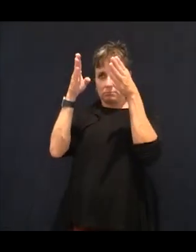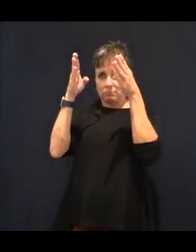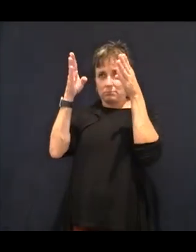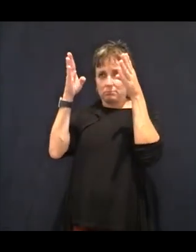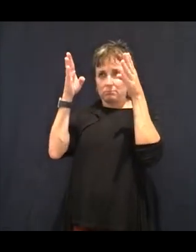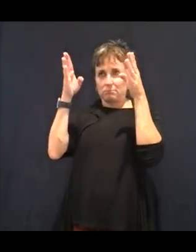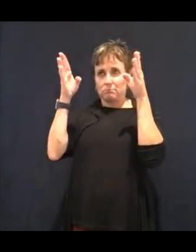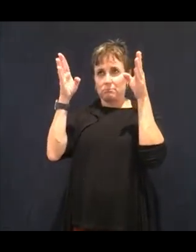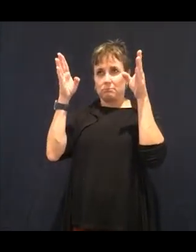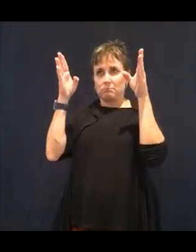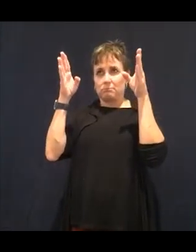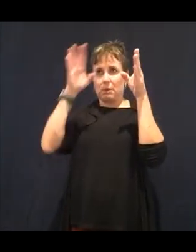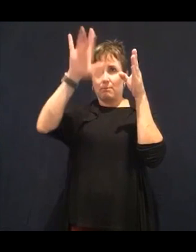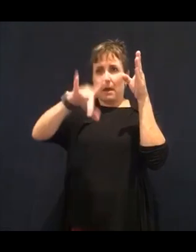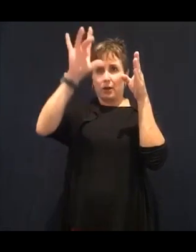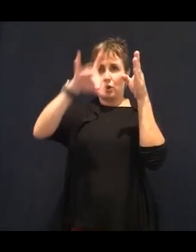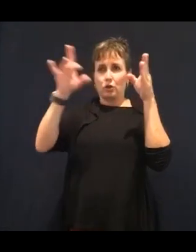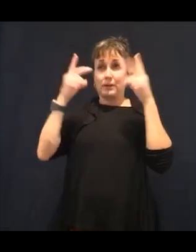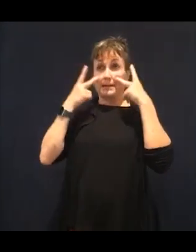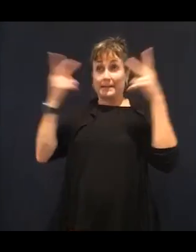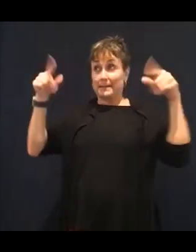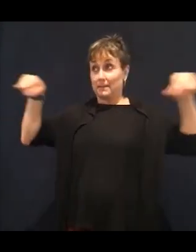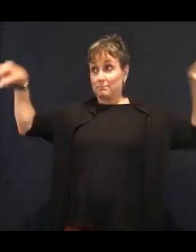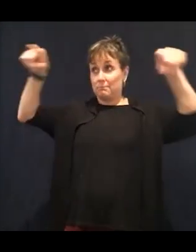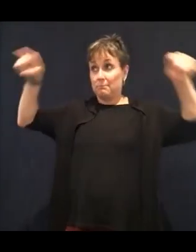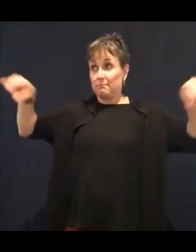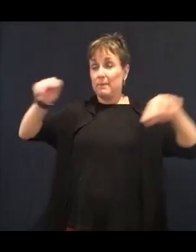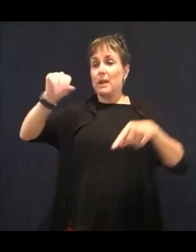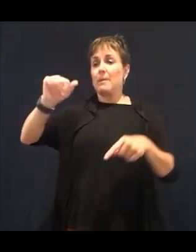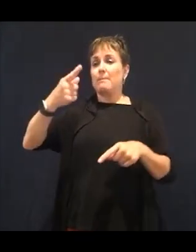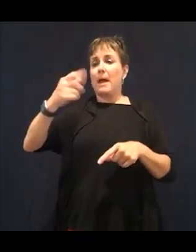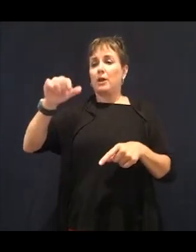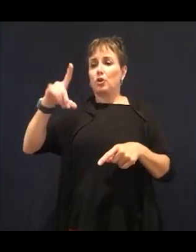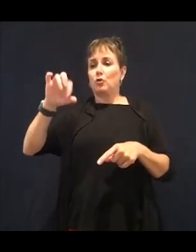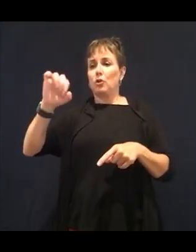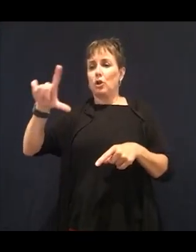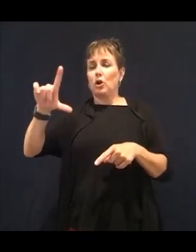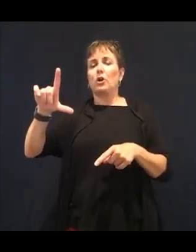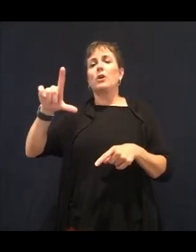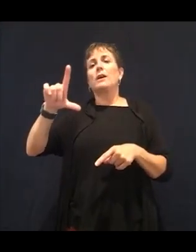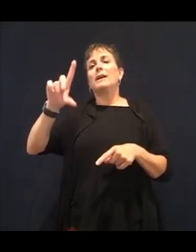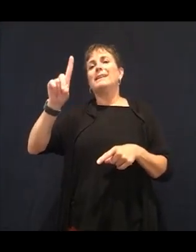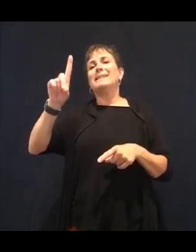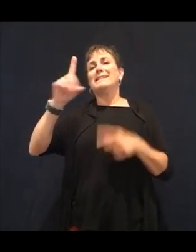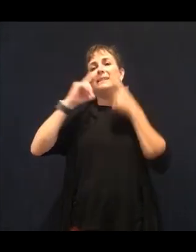that have color pigmentation that we were talking about, that orange and yellow